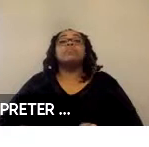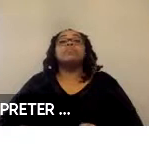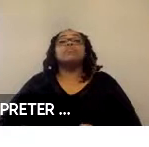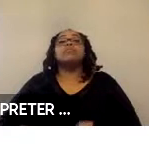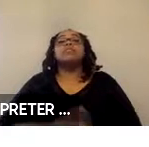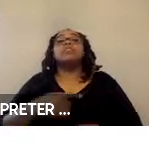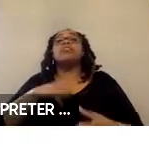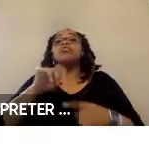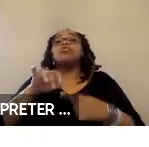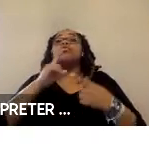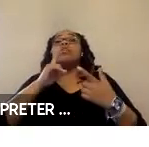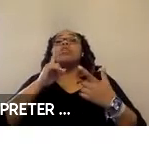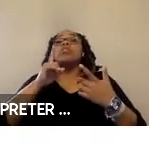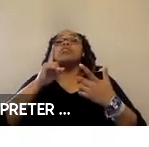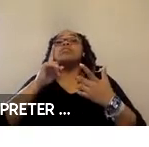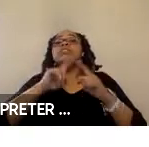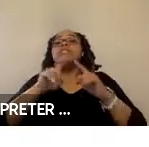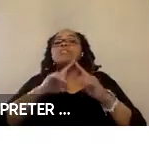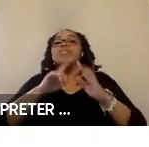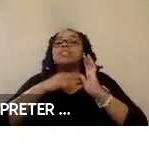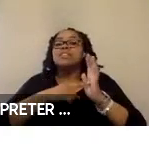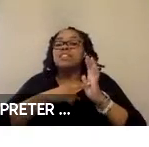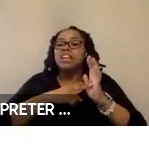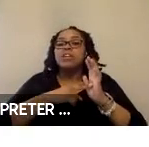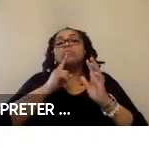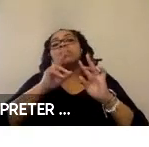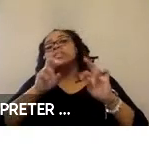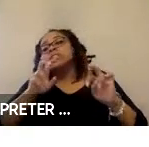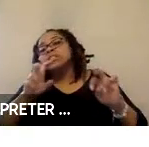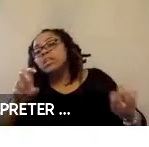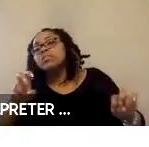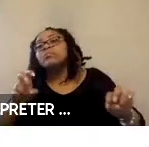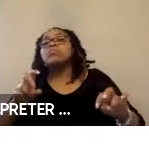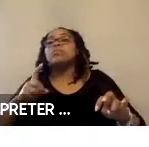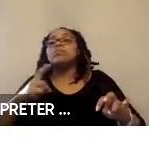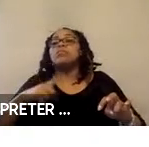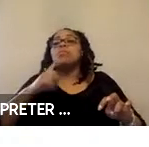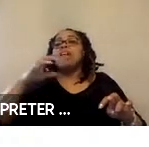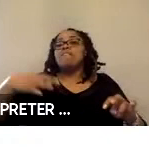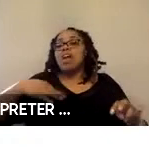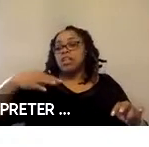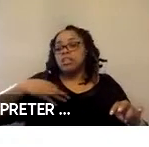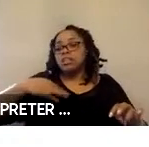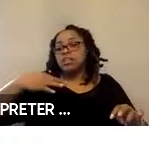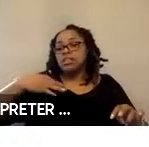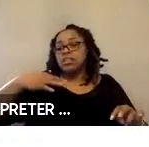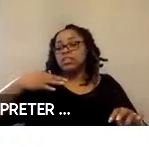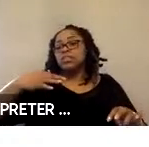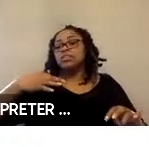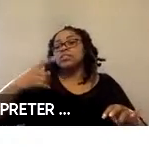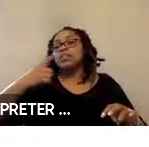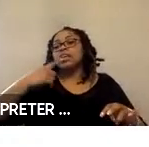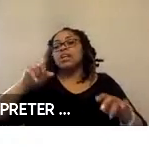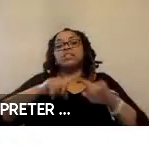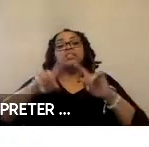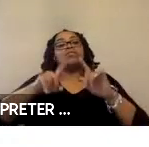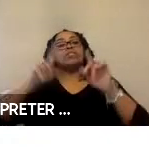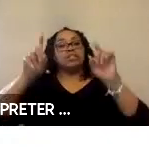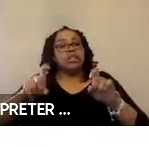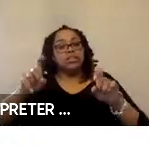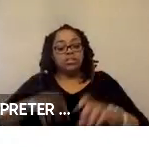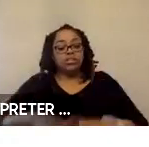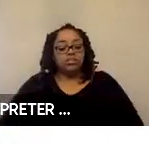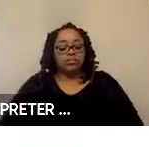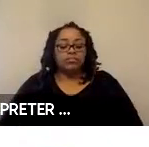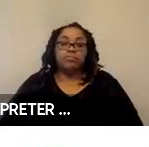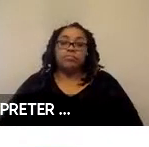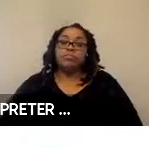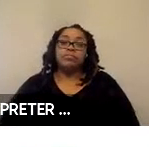of computational models, assessments of usability by volunteers, and dynamic sled testing. Next